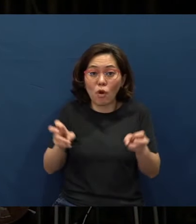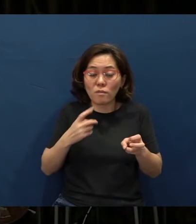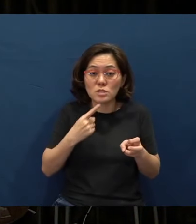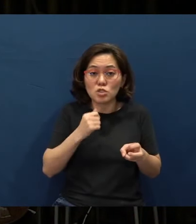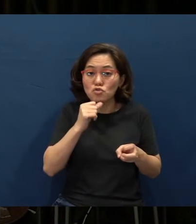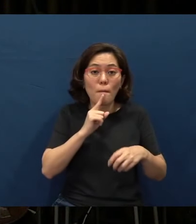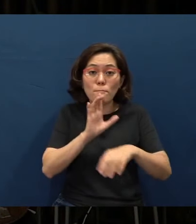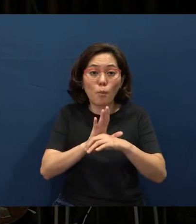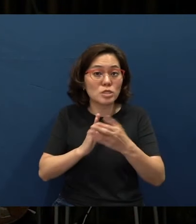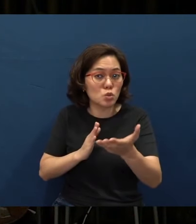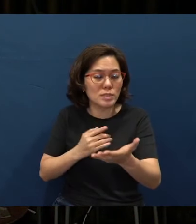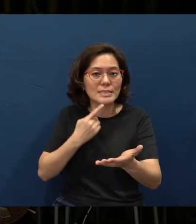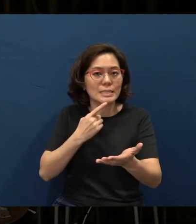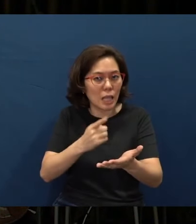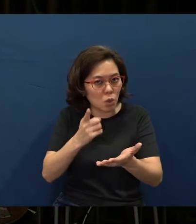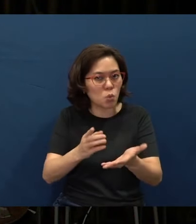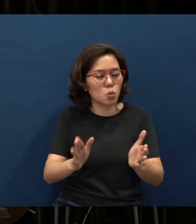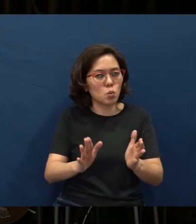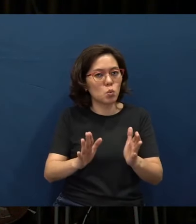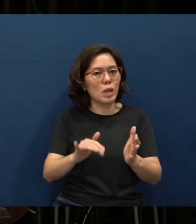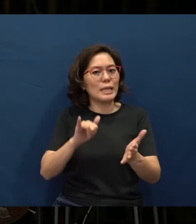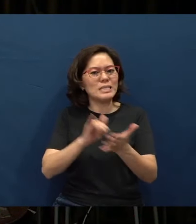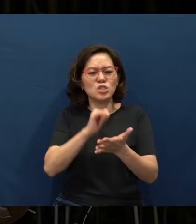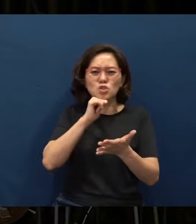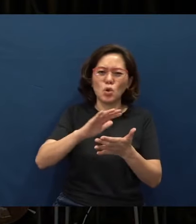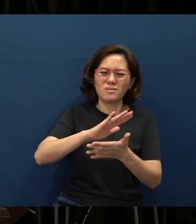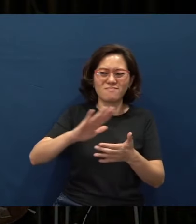It's just telling you that you know, this is not an absolute maxim.